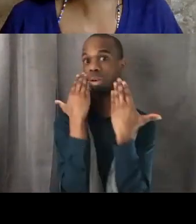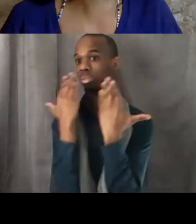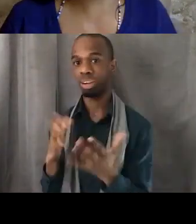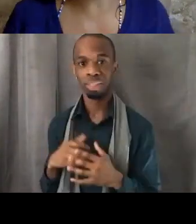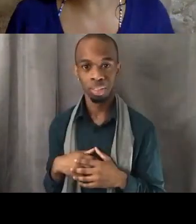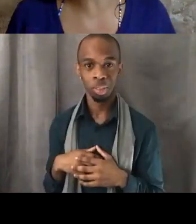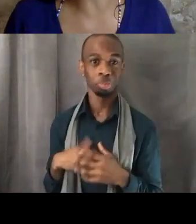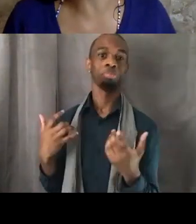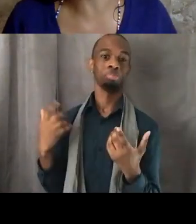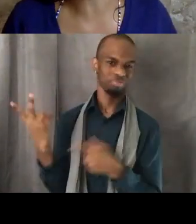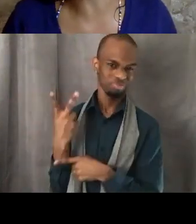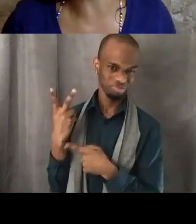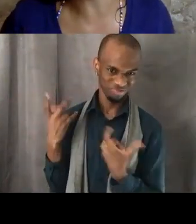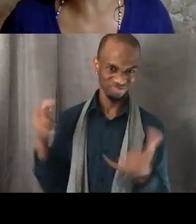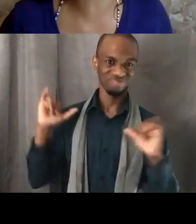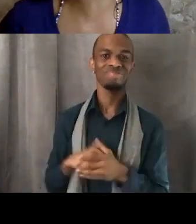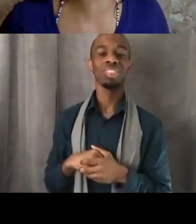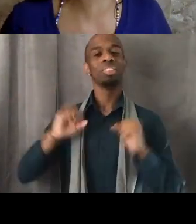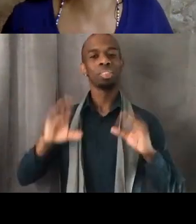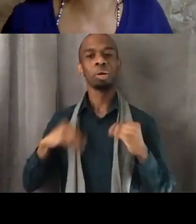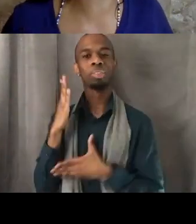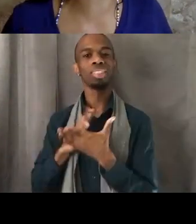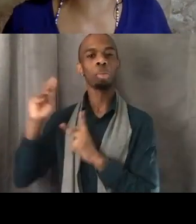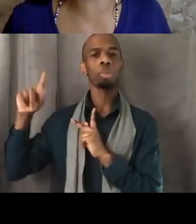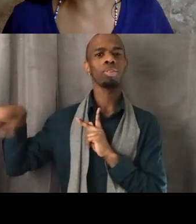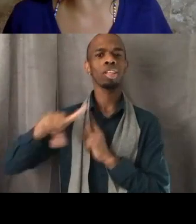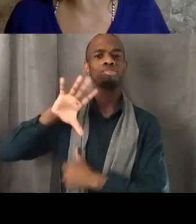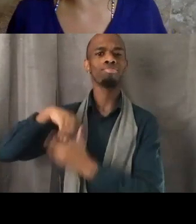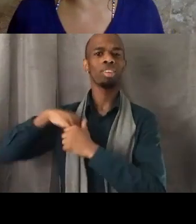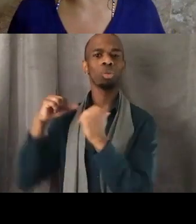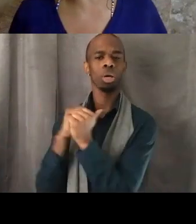engaged in the struggle for ethnic studies at Cal State LA,